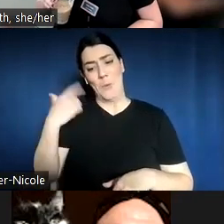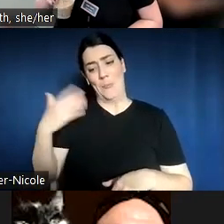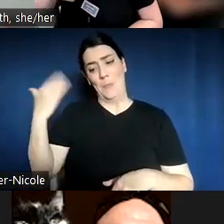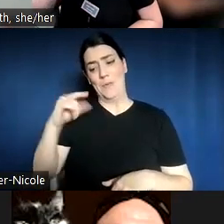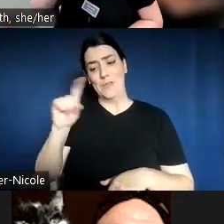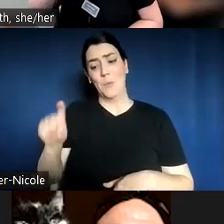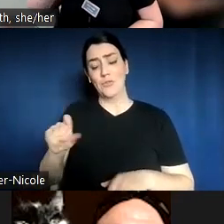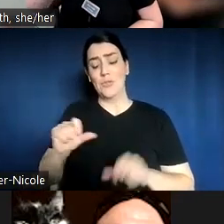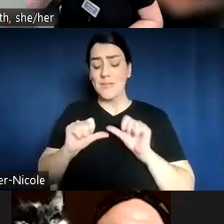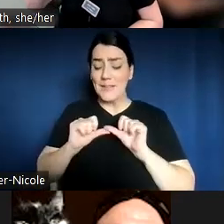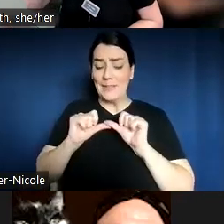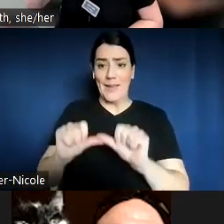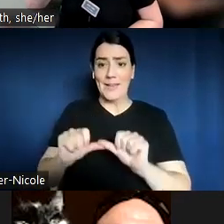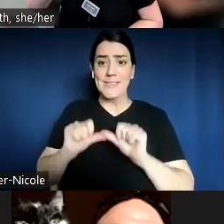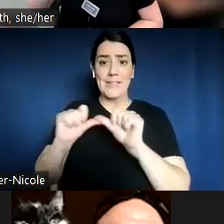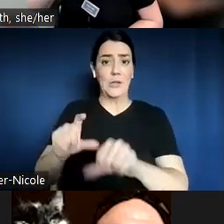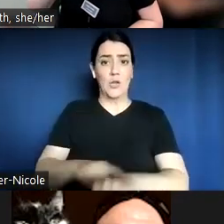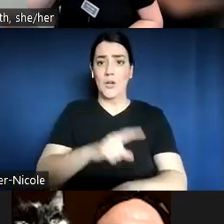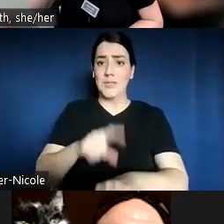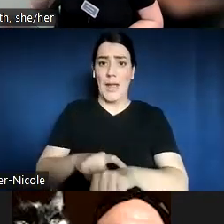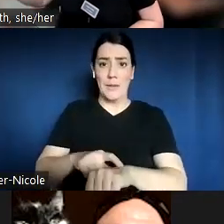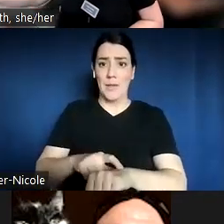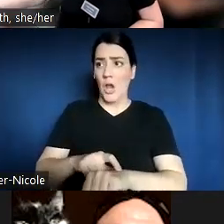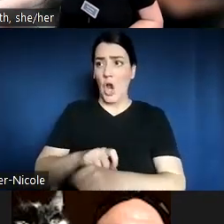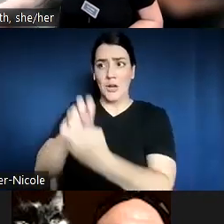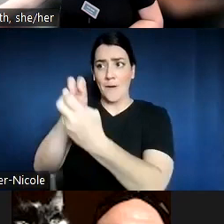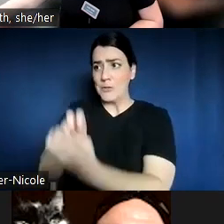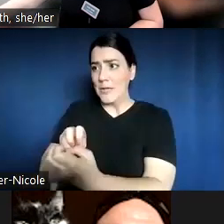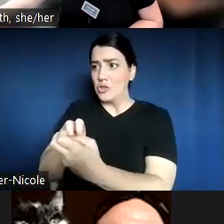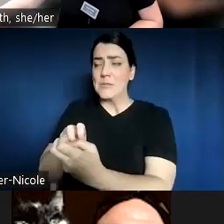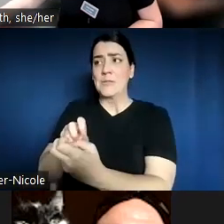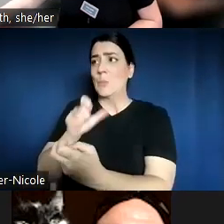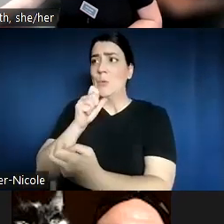It wasn't like a five-minute conversation in the hallway at a conference.